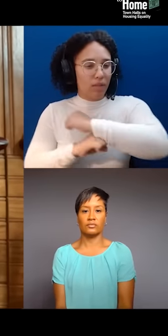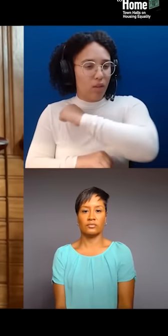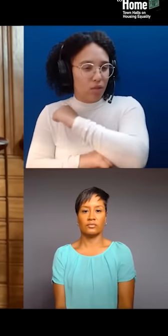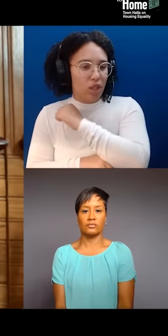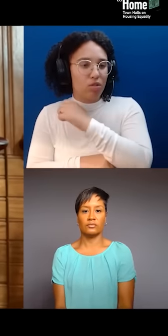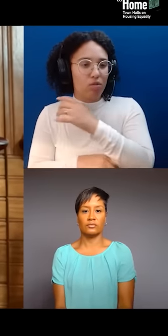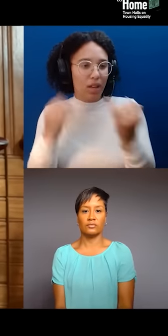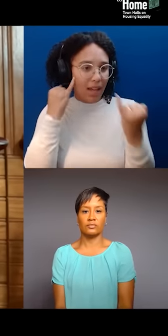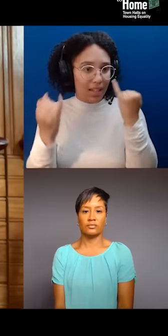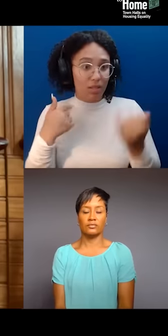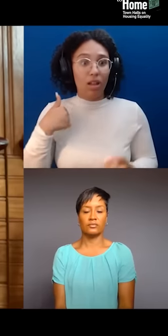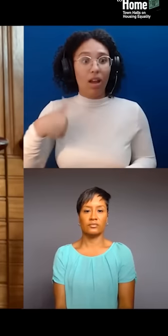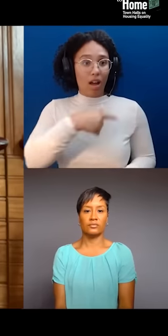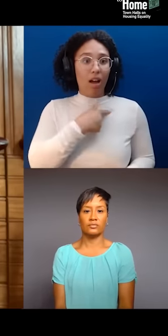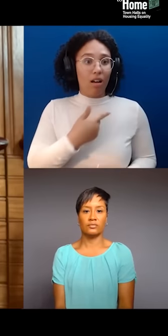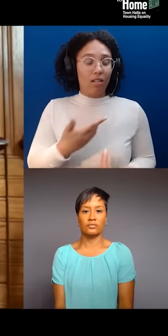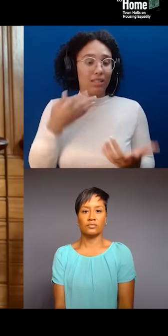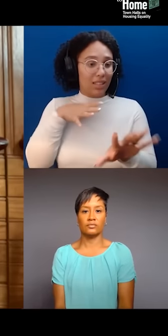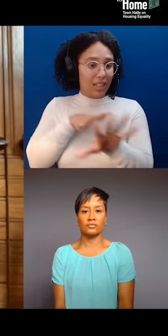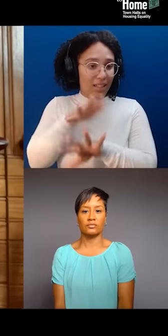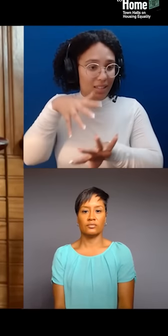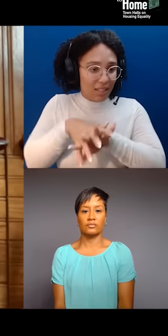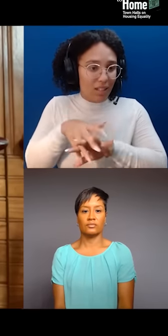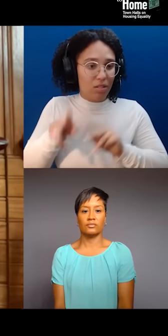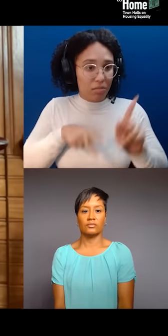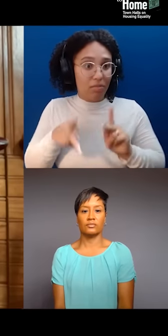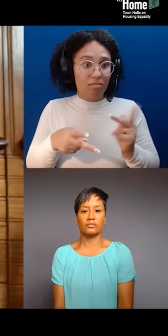I'd say also simply, you know, think about whose land you're on.